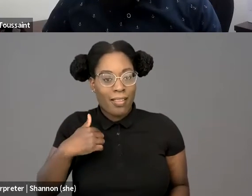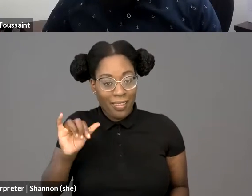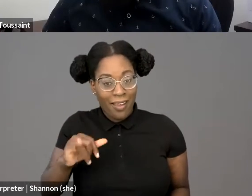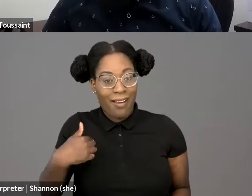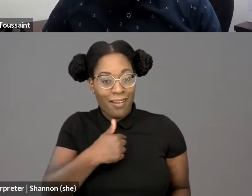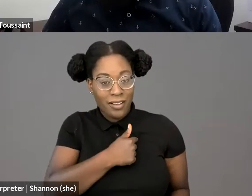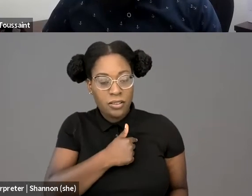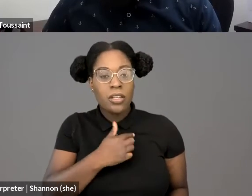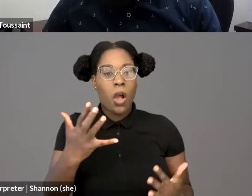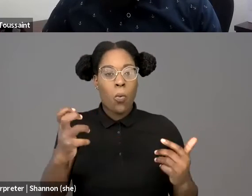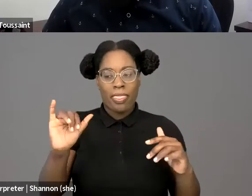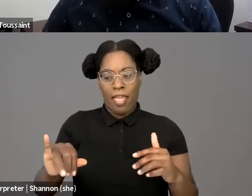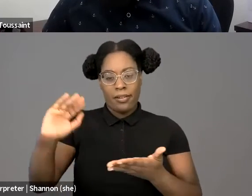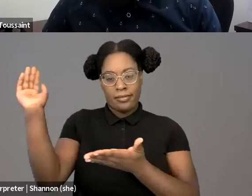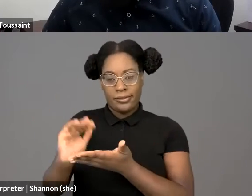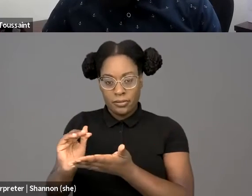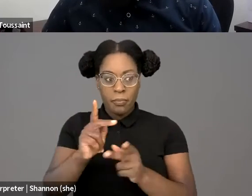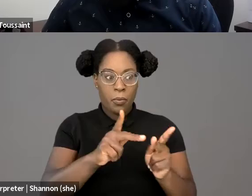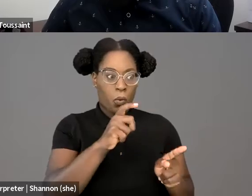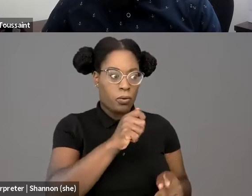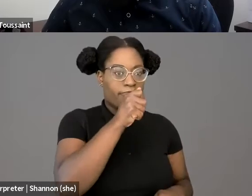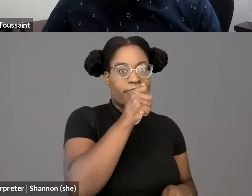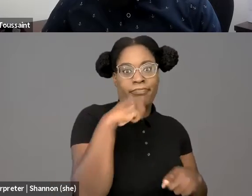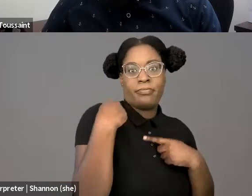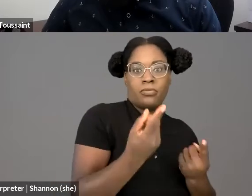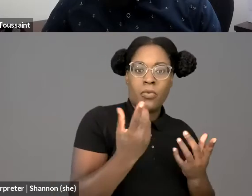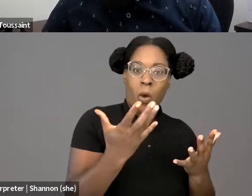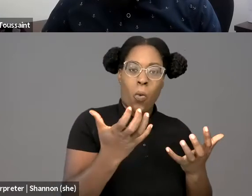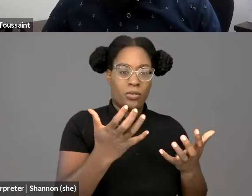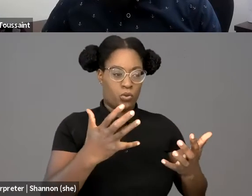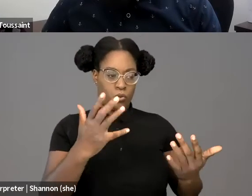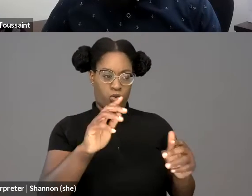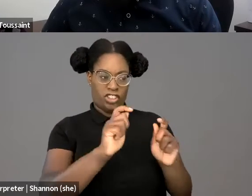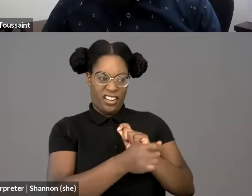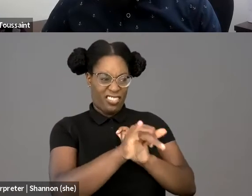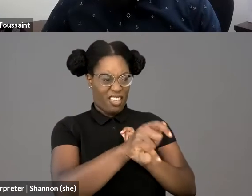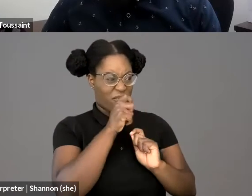to soft surveillance by cameras. So, I know I'm leaving a lot of questions unanswered.